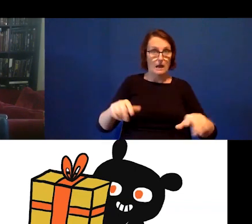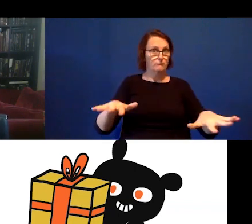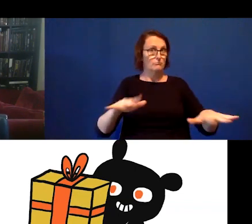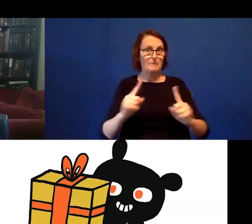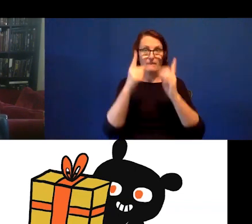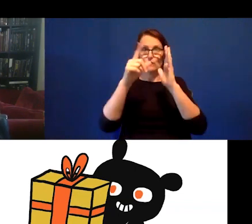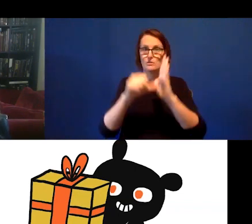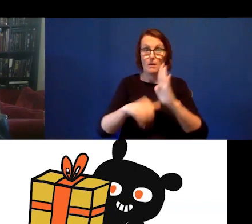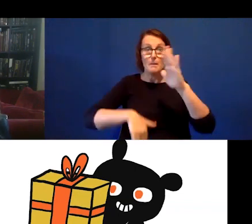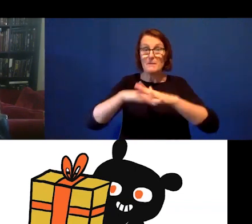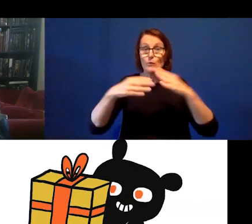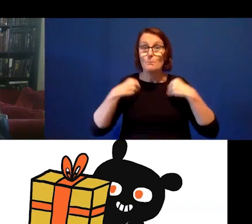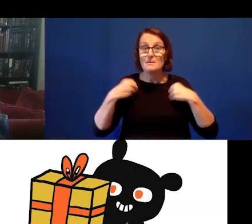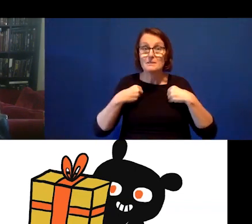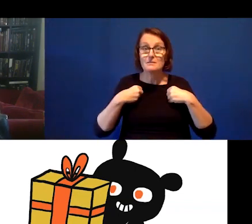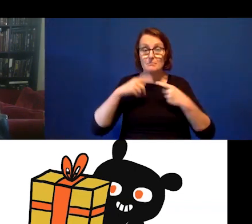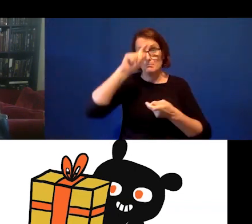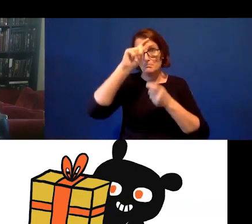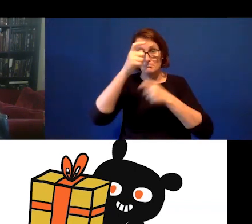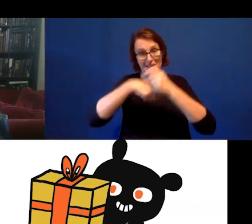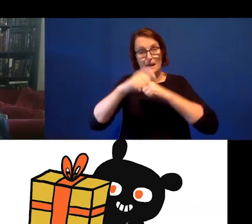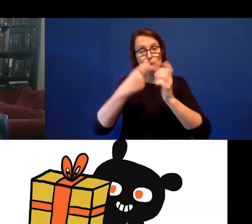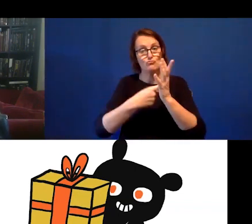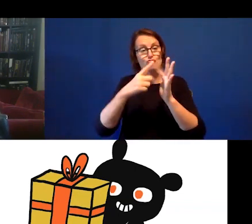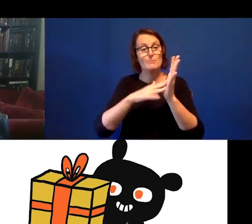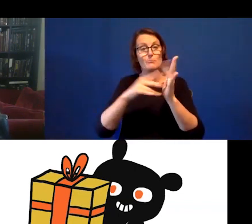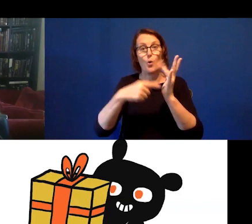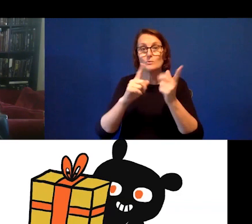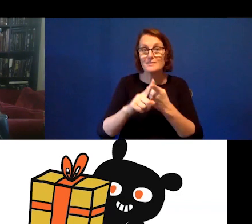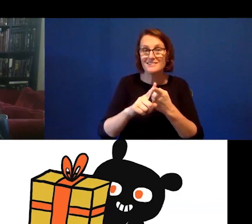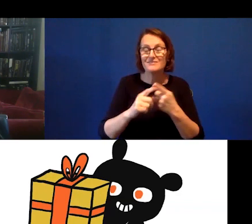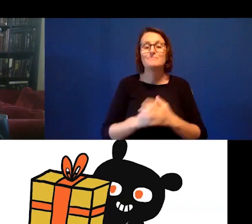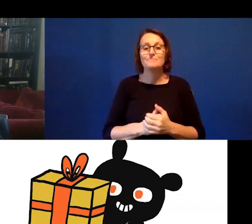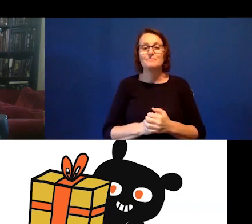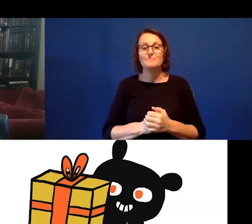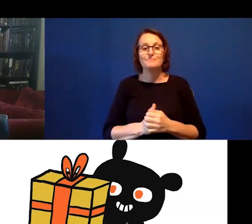What I found over the years is that there's a lot that has been shared